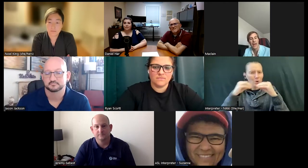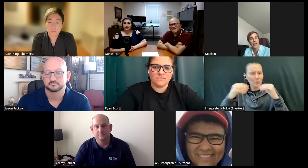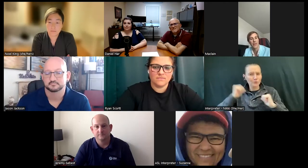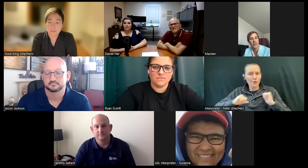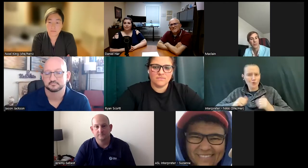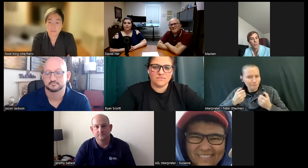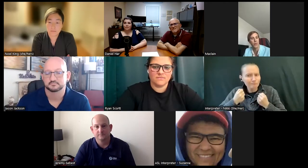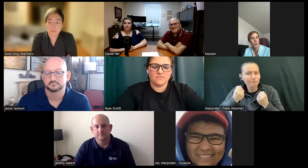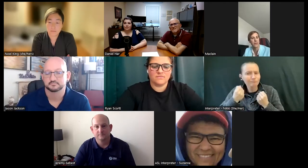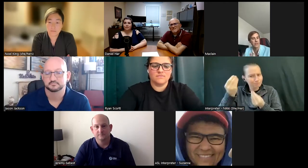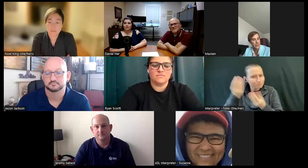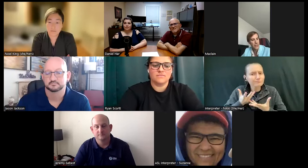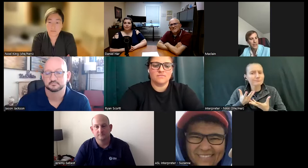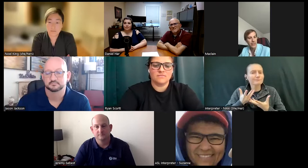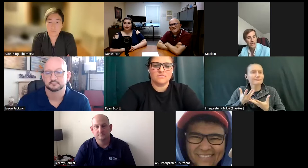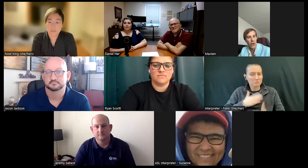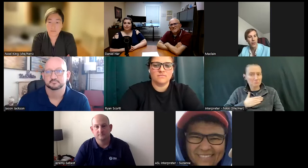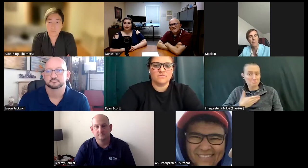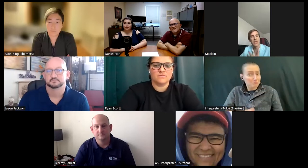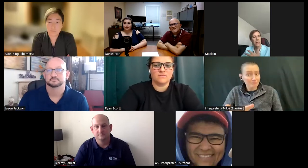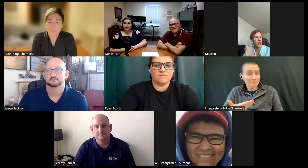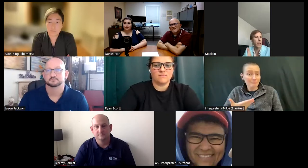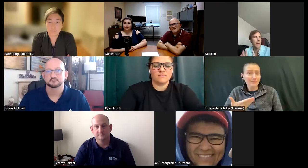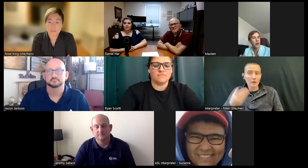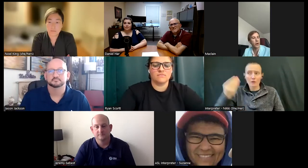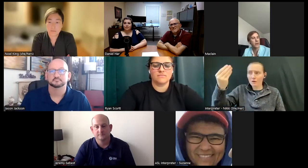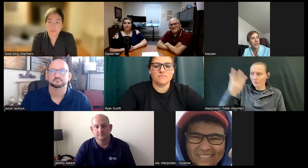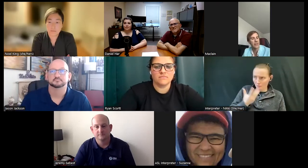that and they were more than willing to you know let me and have me learn things